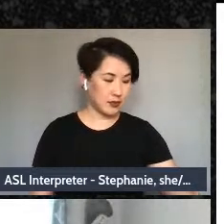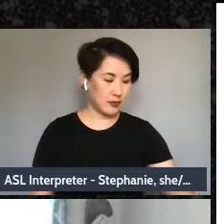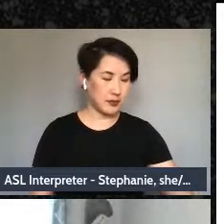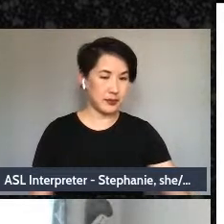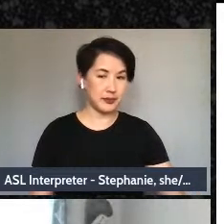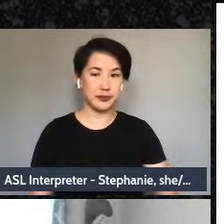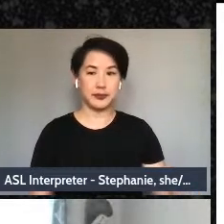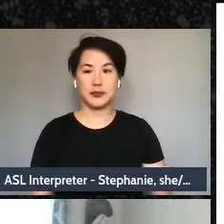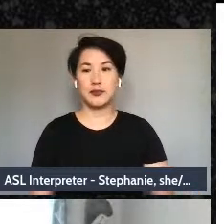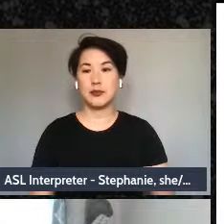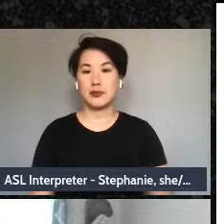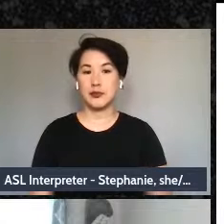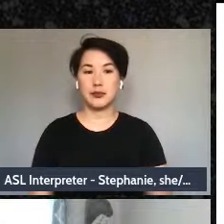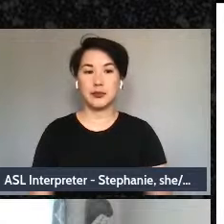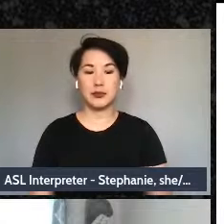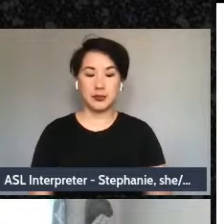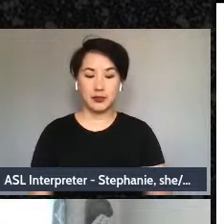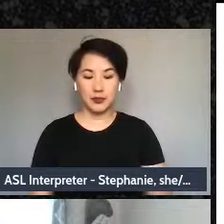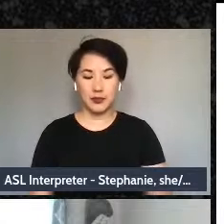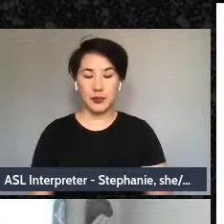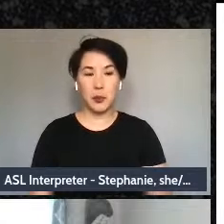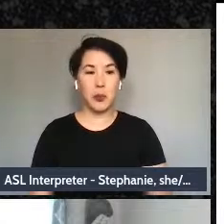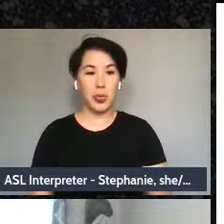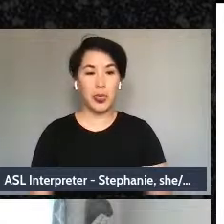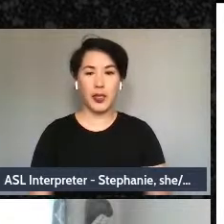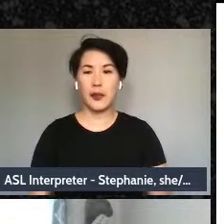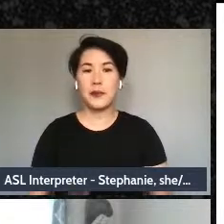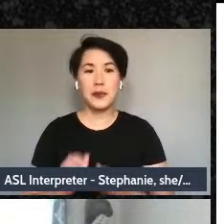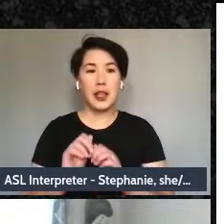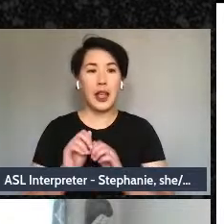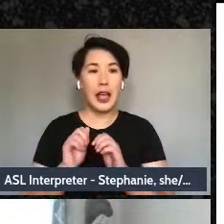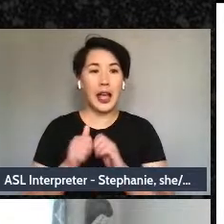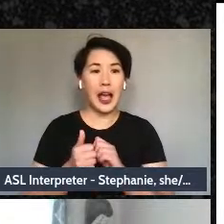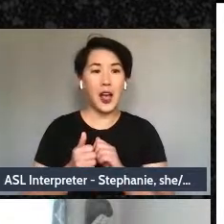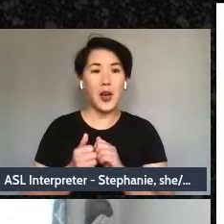Okay, we have: how do we keep mad mapping from becoming another duty